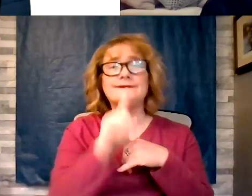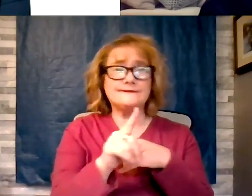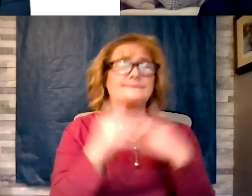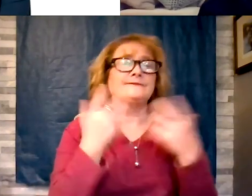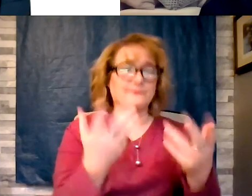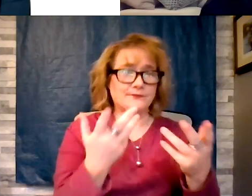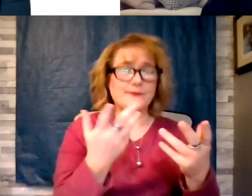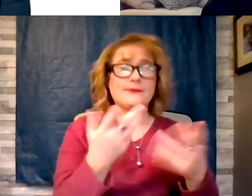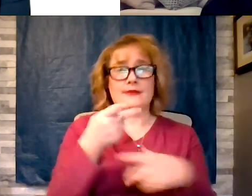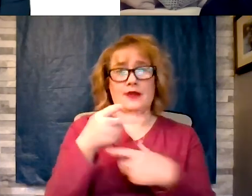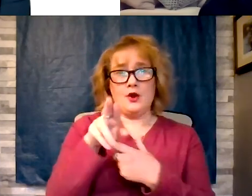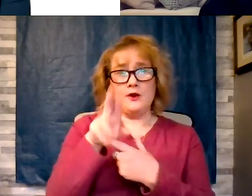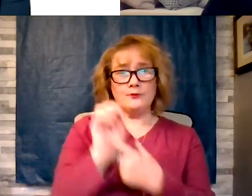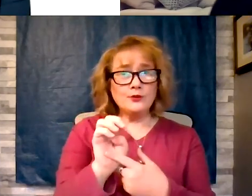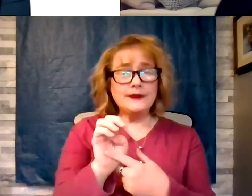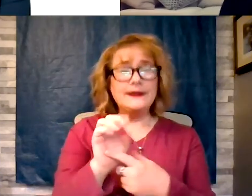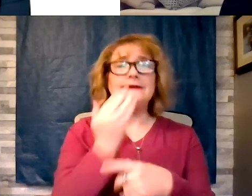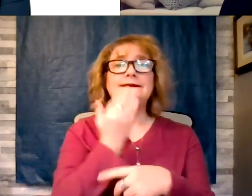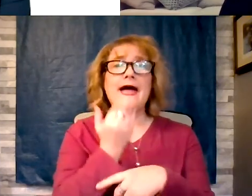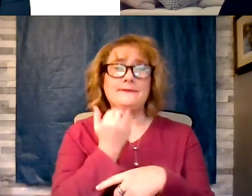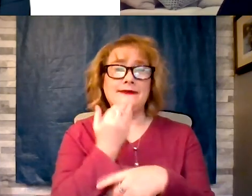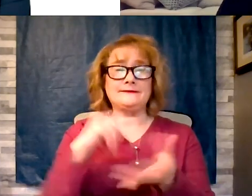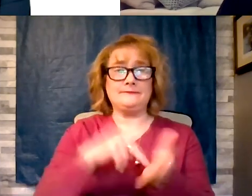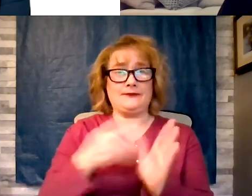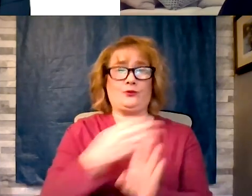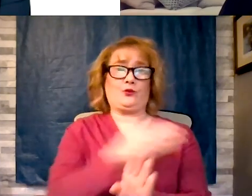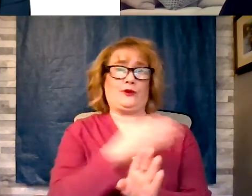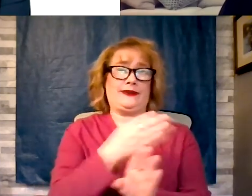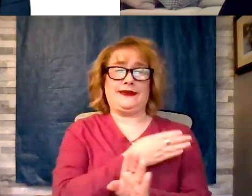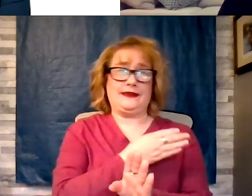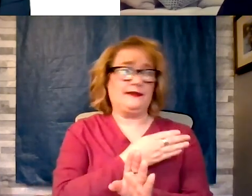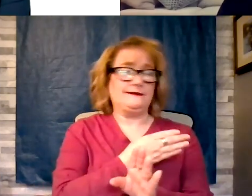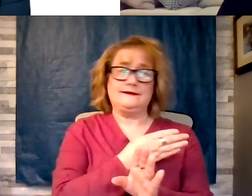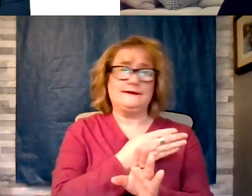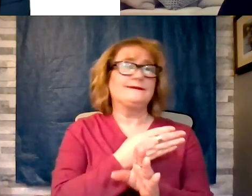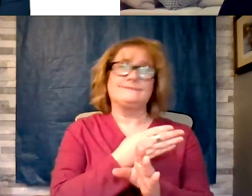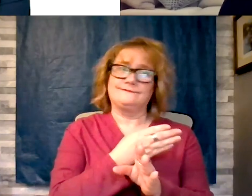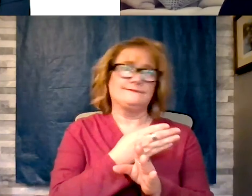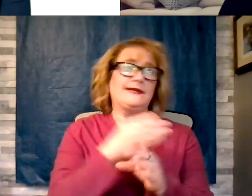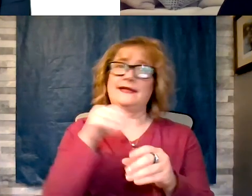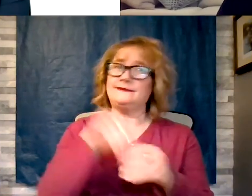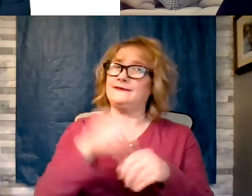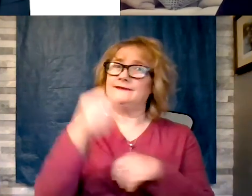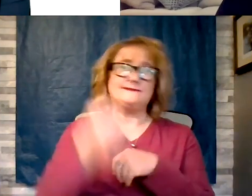that I mean, it is rampant in the south and Southeast, rampant